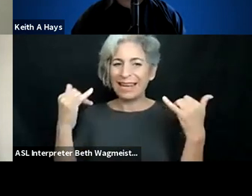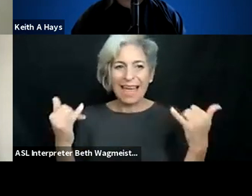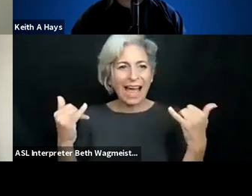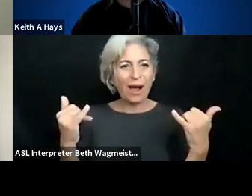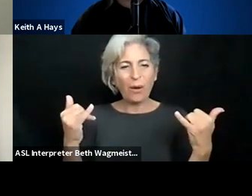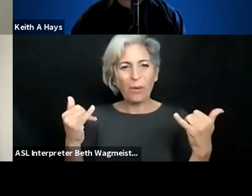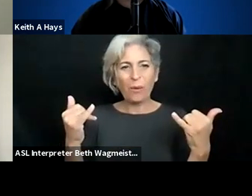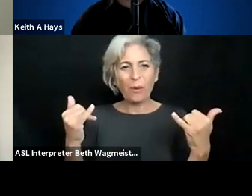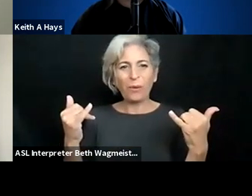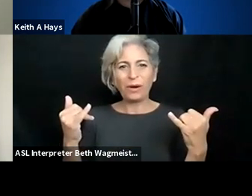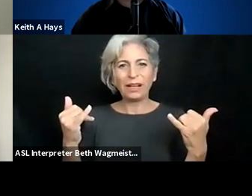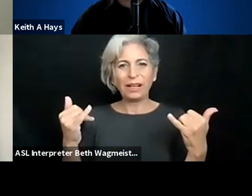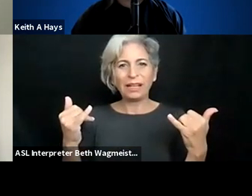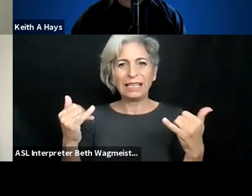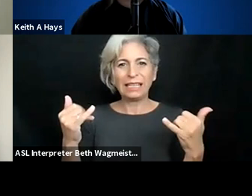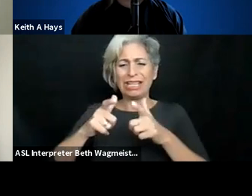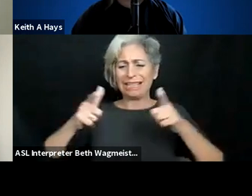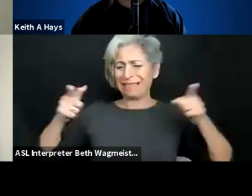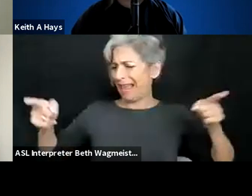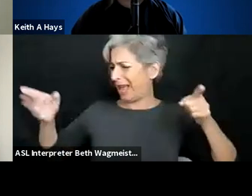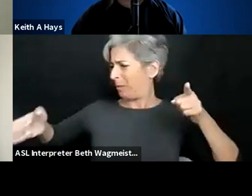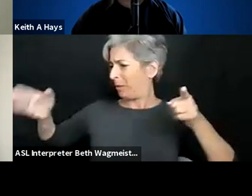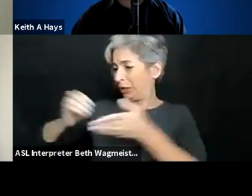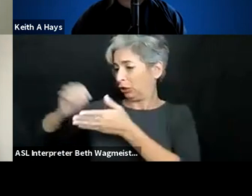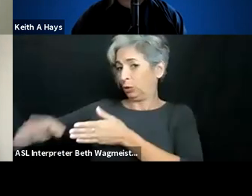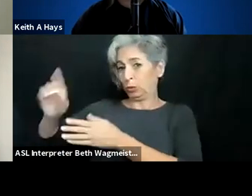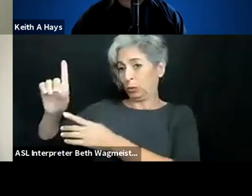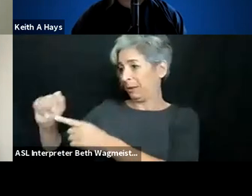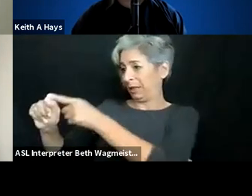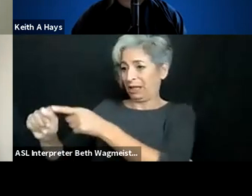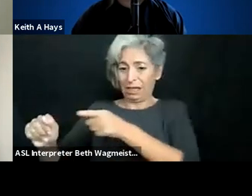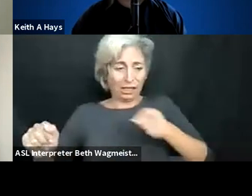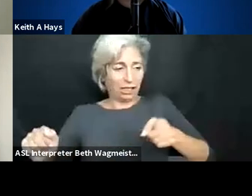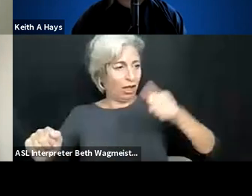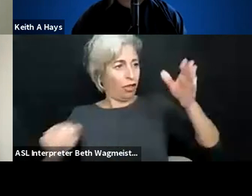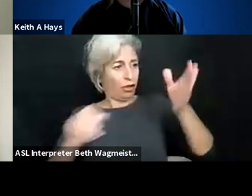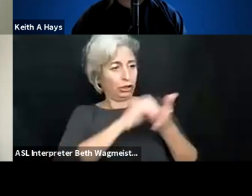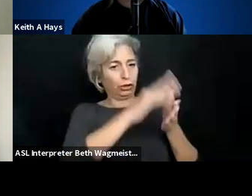this question that here in Latin America